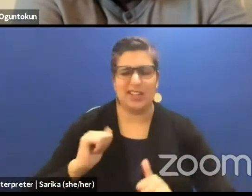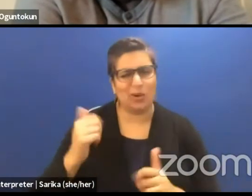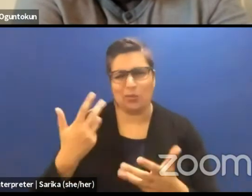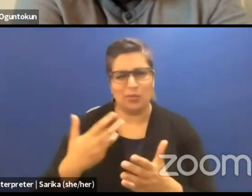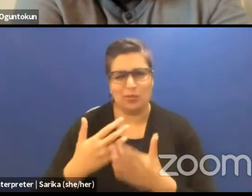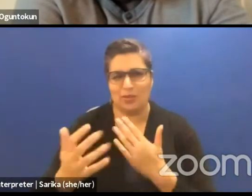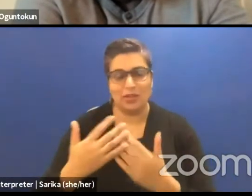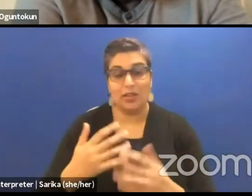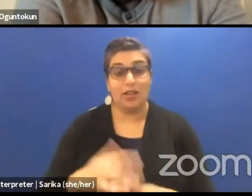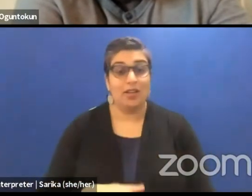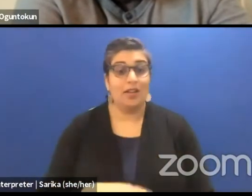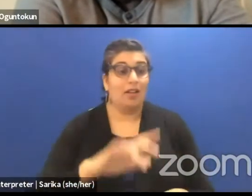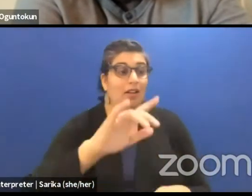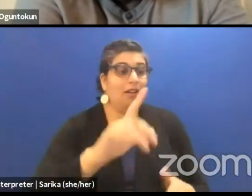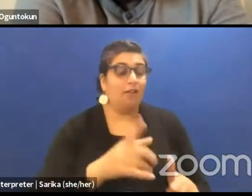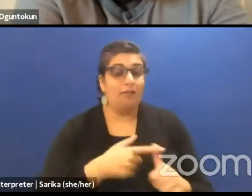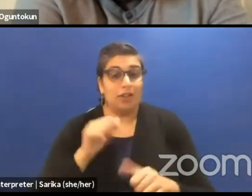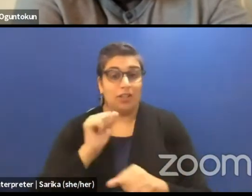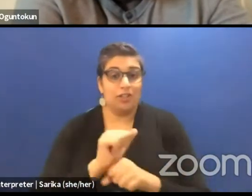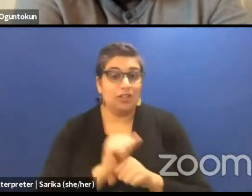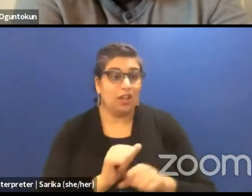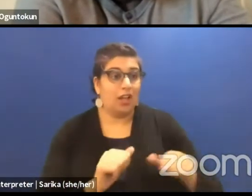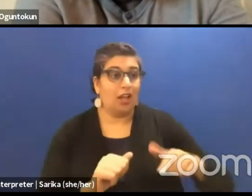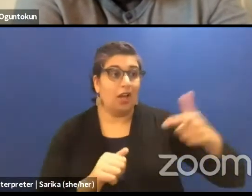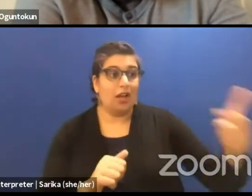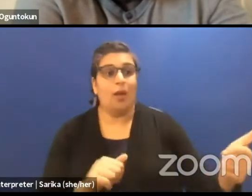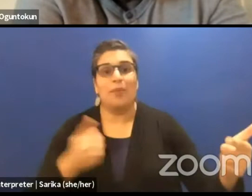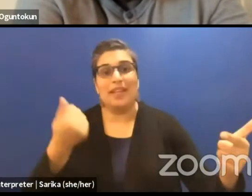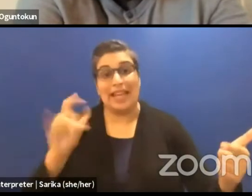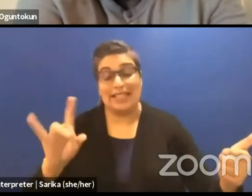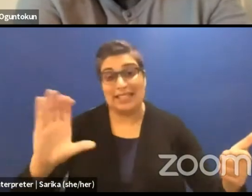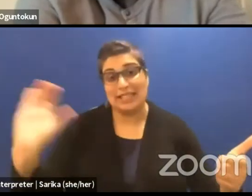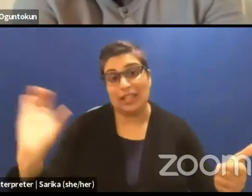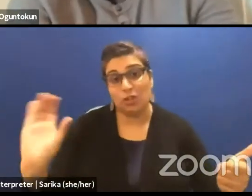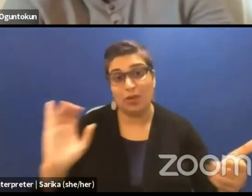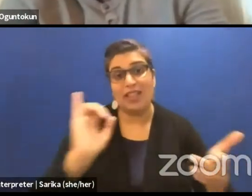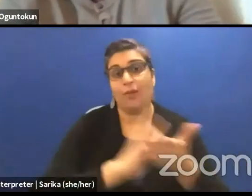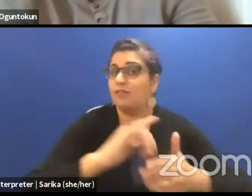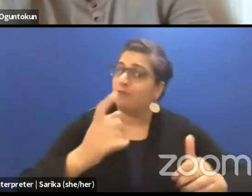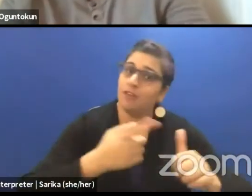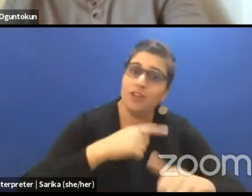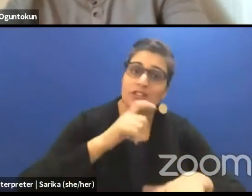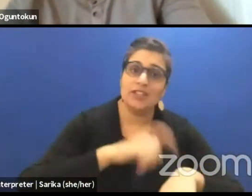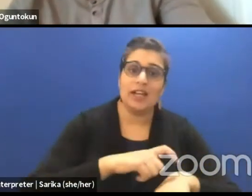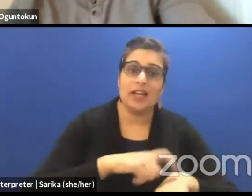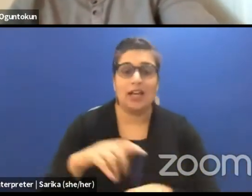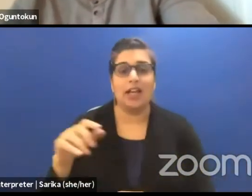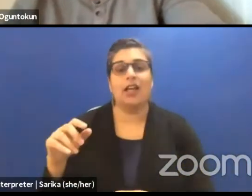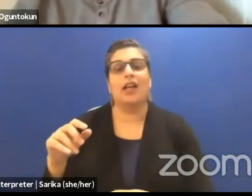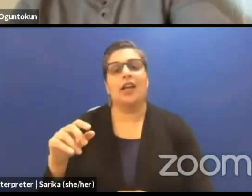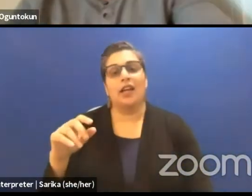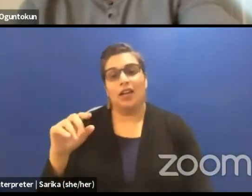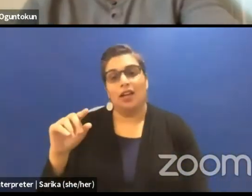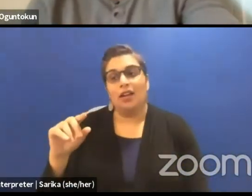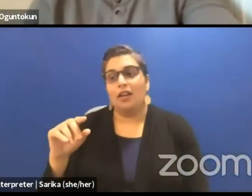as a dramaturg of a theater was in the 18th century, given to Lessing, Gotthold Ephraim Lessing and that was in Hamburg.